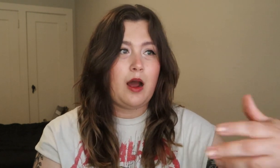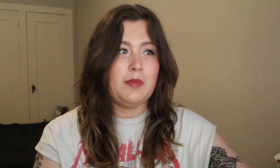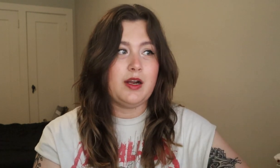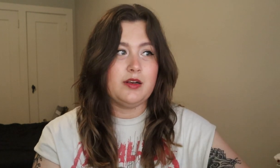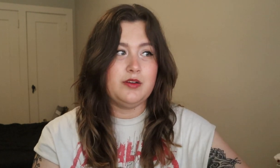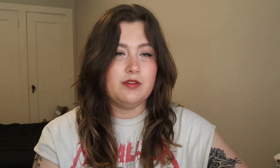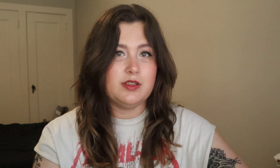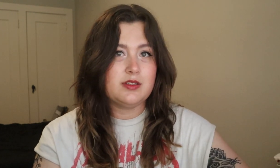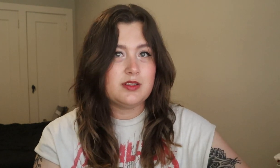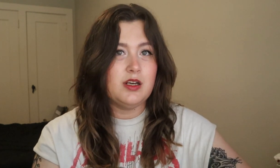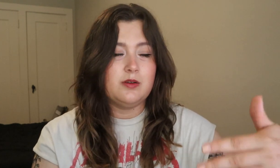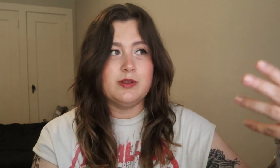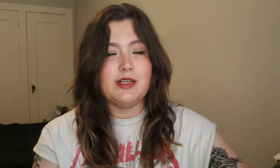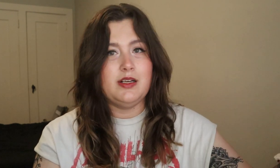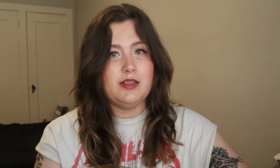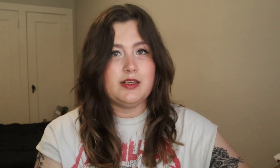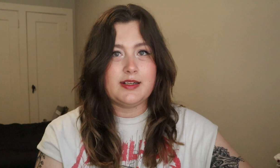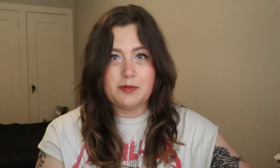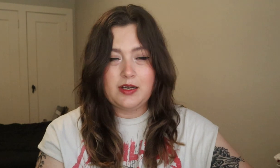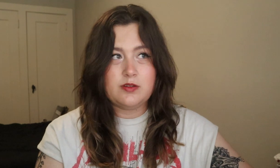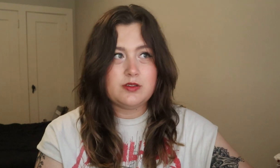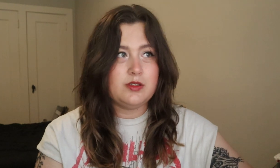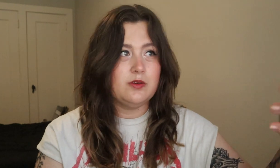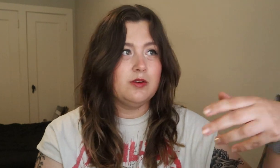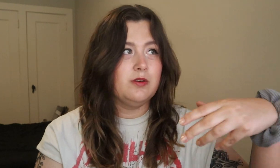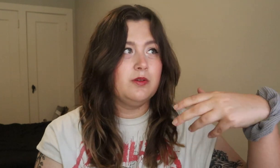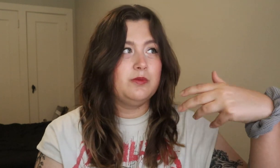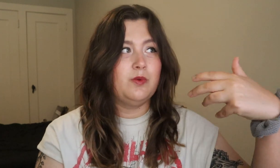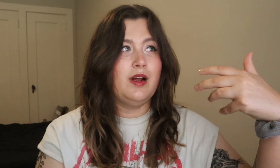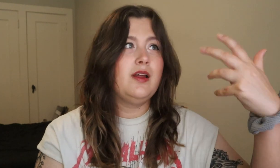I'm not going to do this. Like, would they kick him out or what?